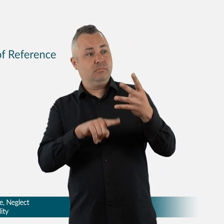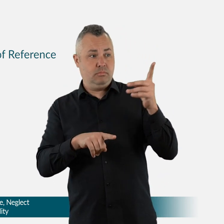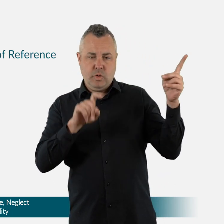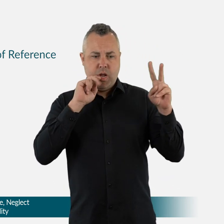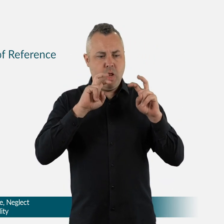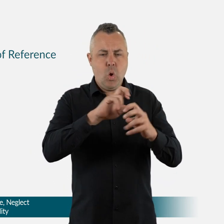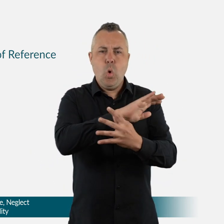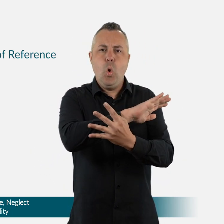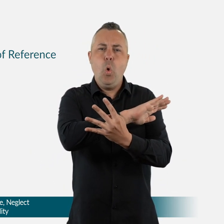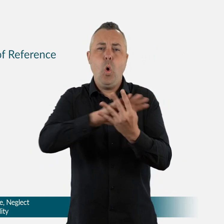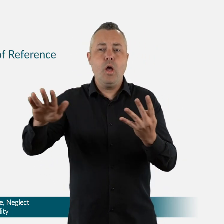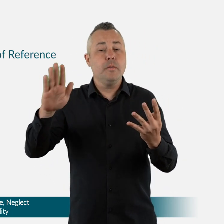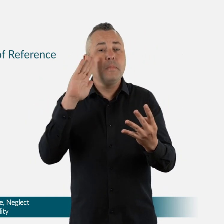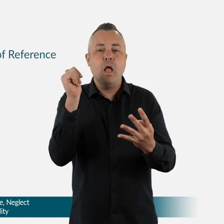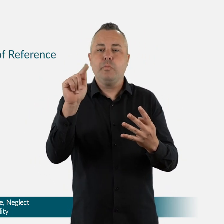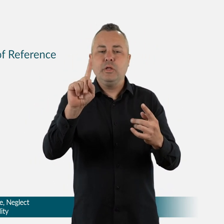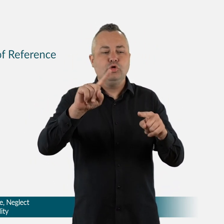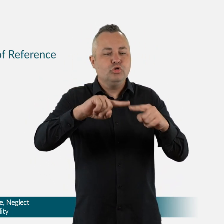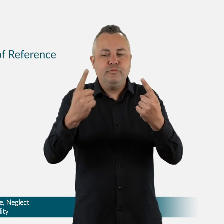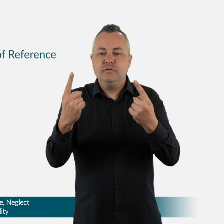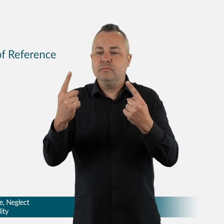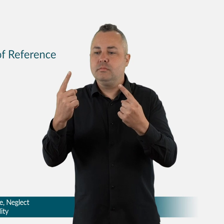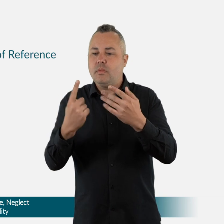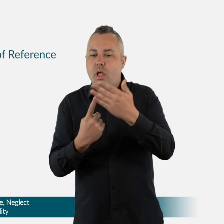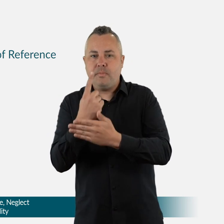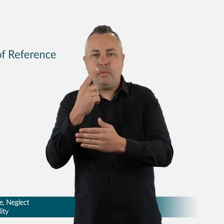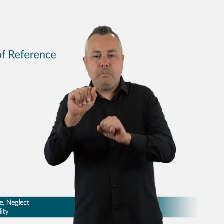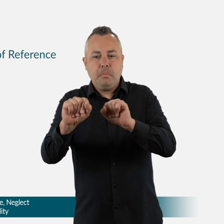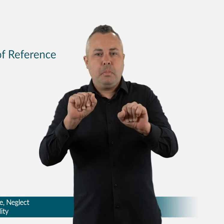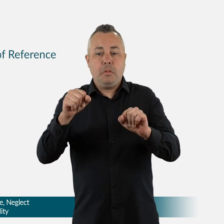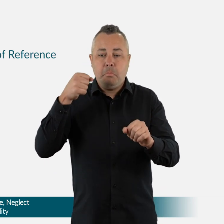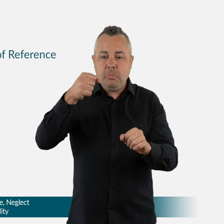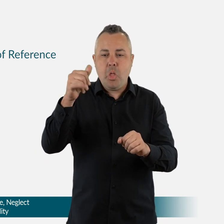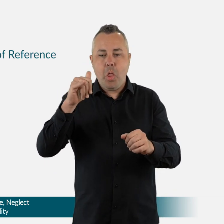Ninety five per cent (95%) of people agreed the Terms of Reference Commission